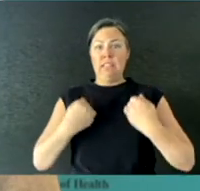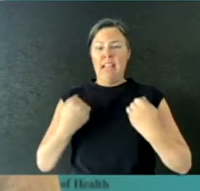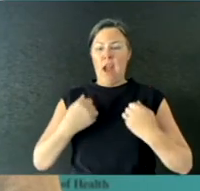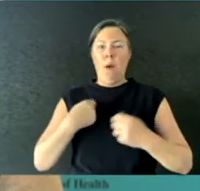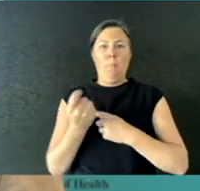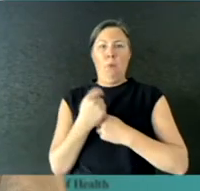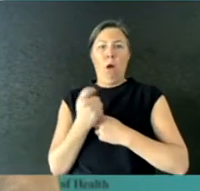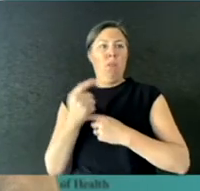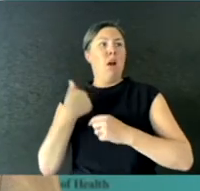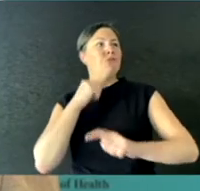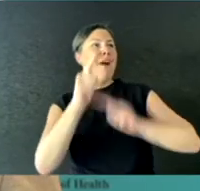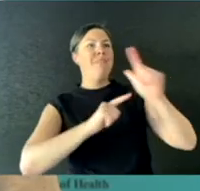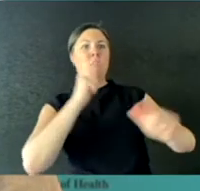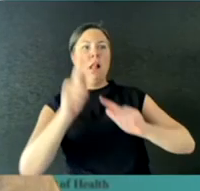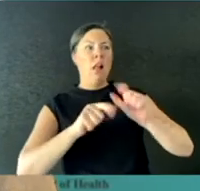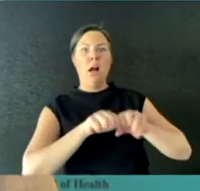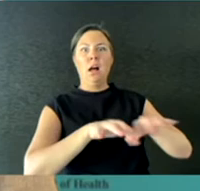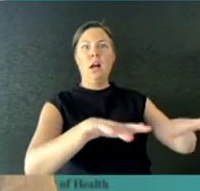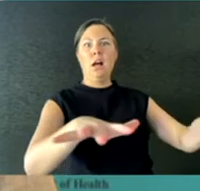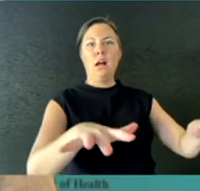This is the new normal for us.